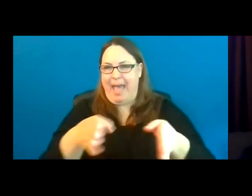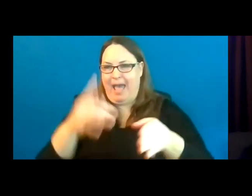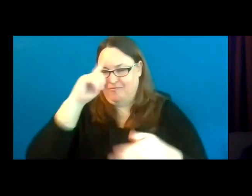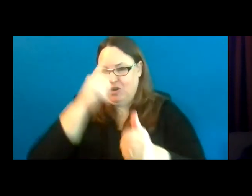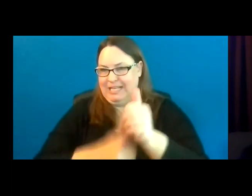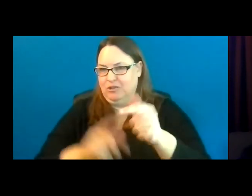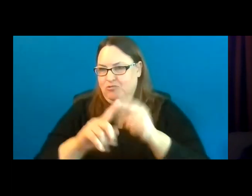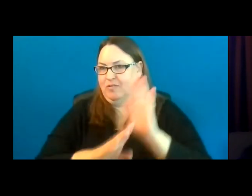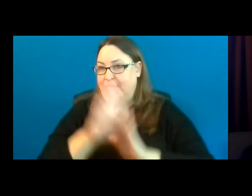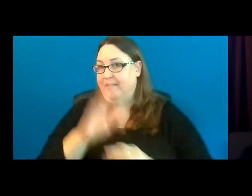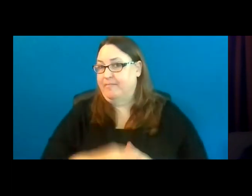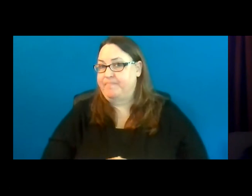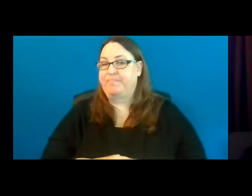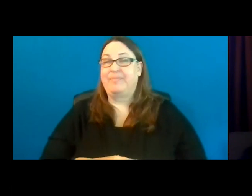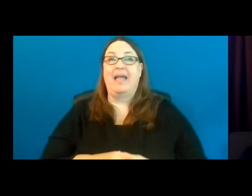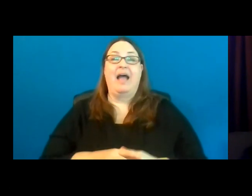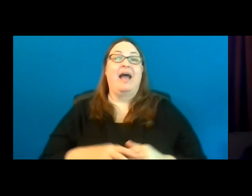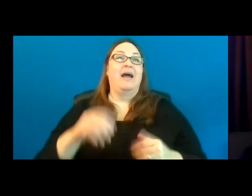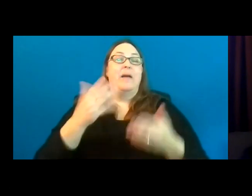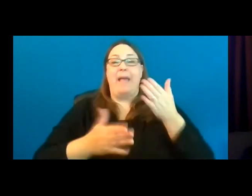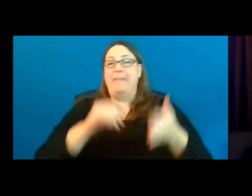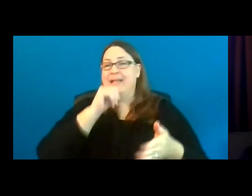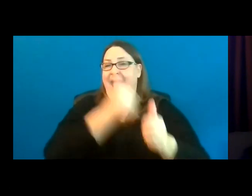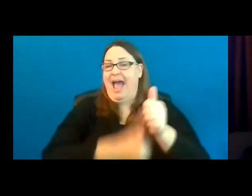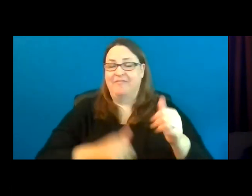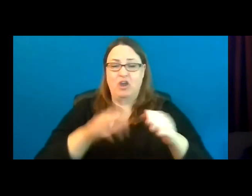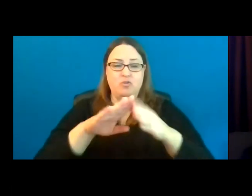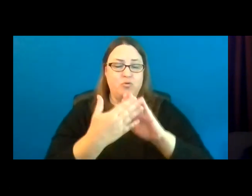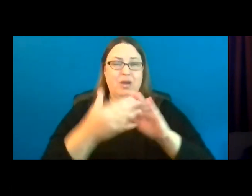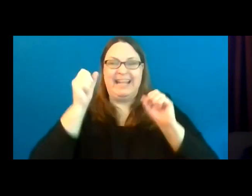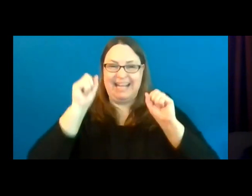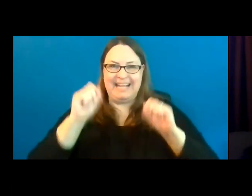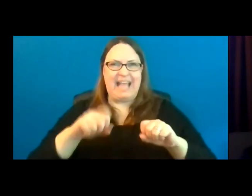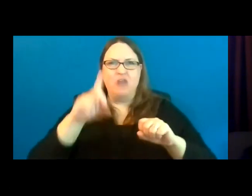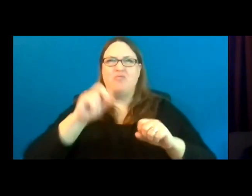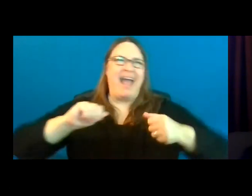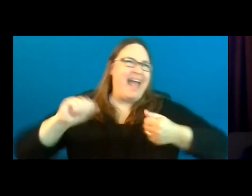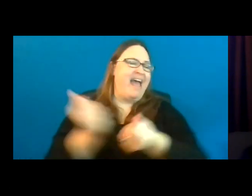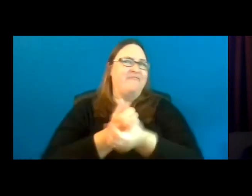Maybe not every community can do everything for accessibility, but we encourage them to do some and take a step forward.